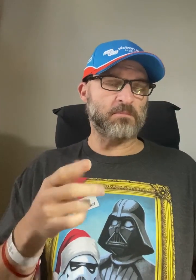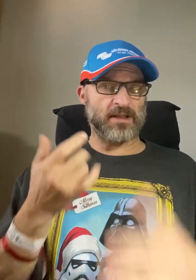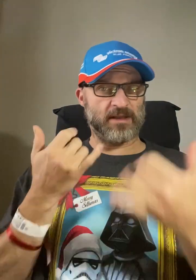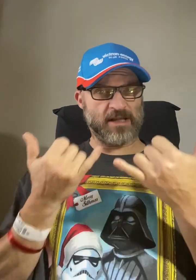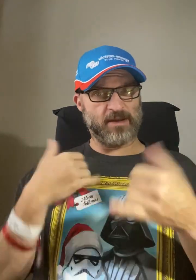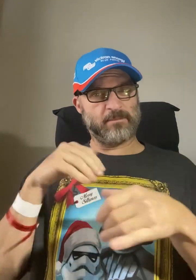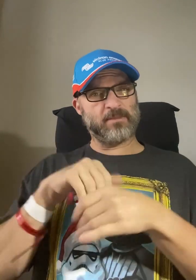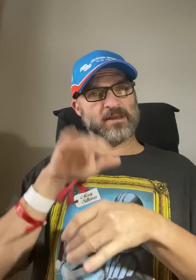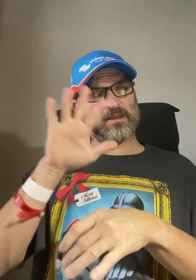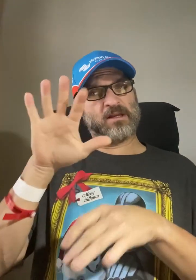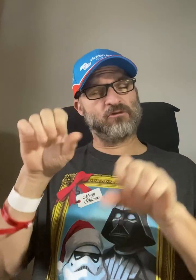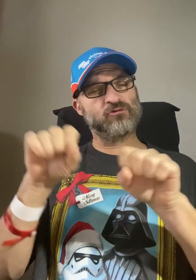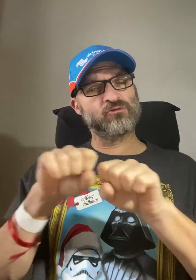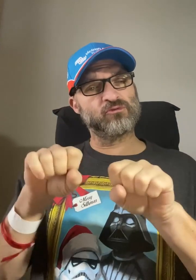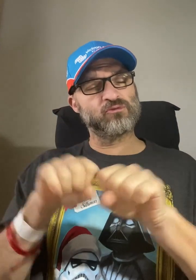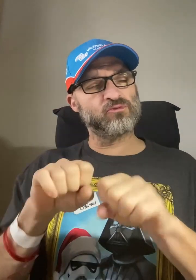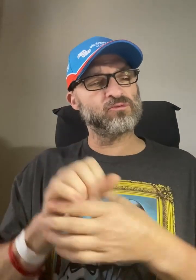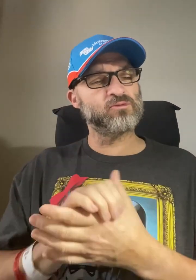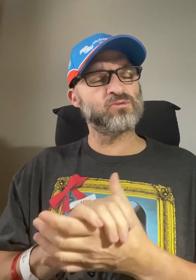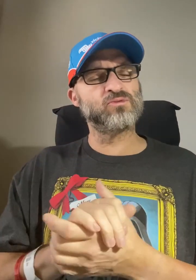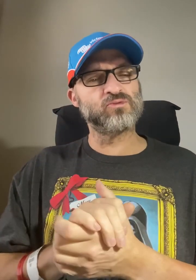Now I'm in their shoes.